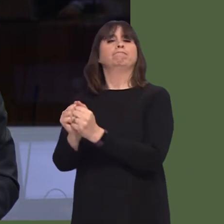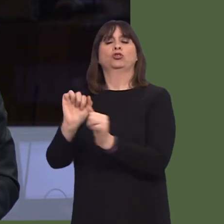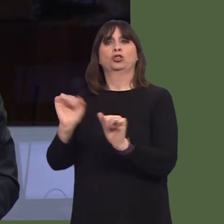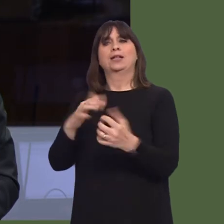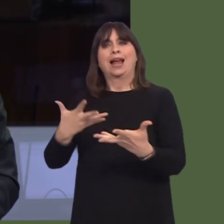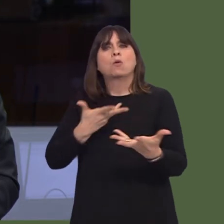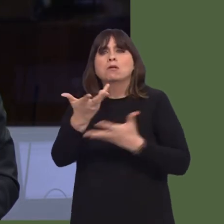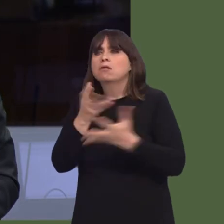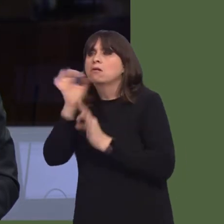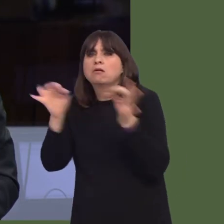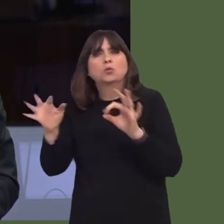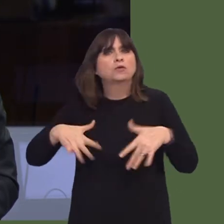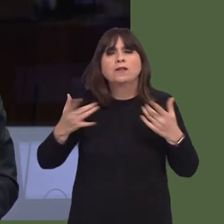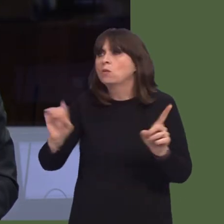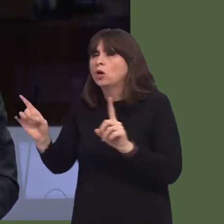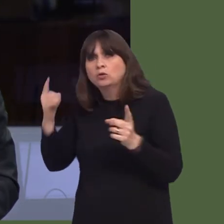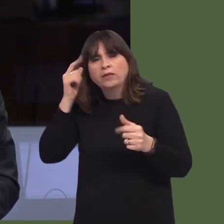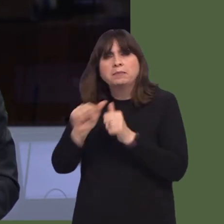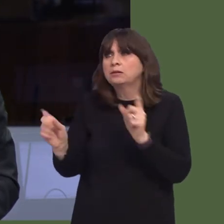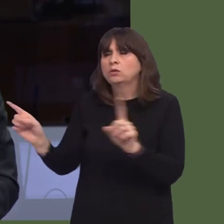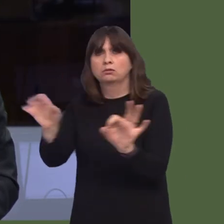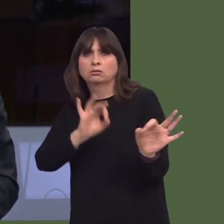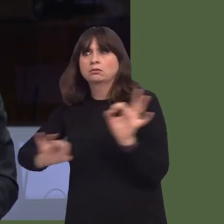level and then sellóthe owners sell to a bigger company.